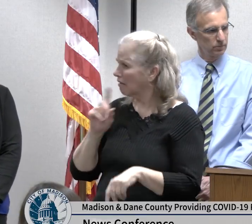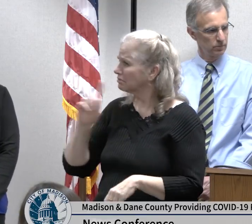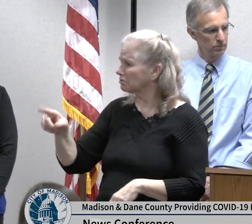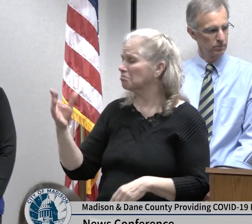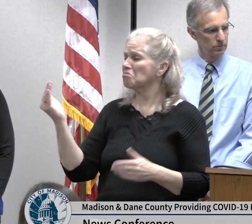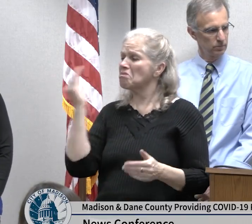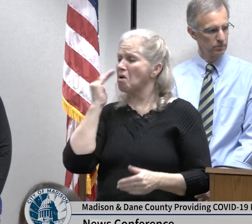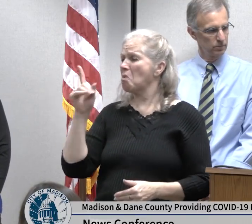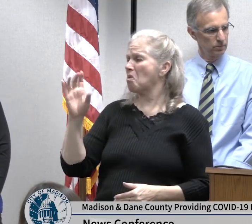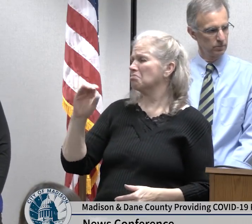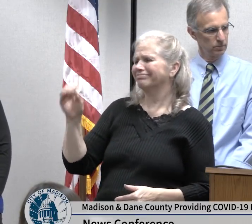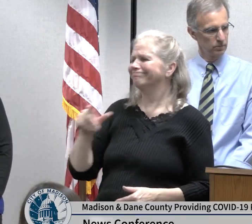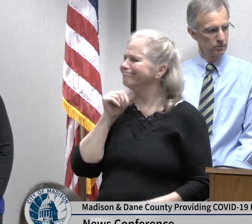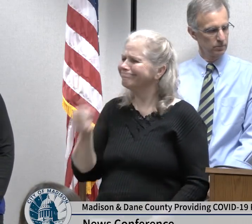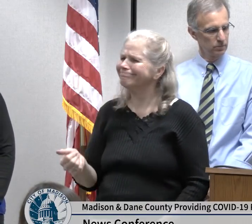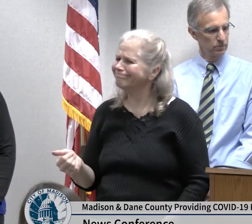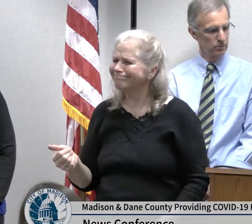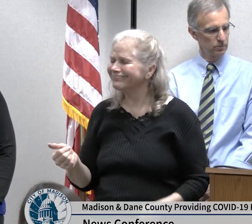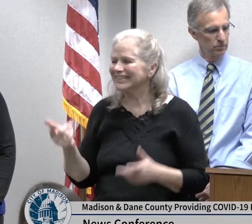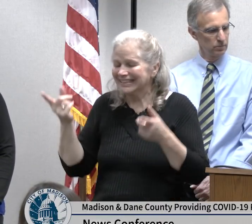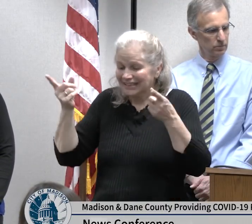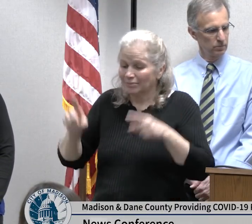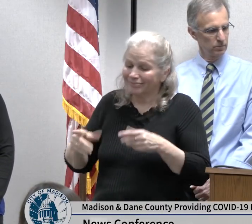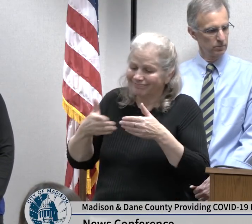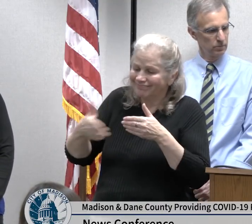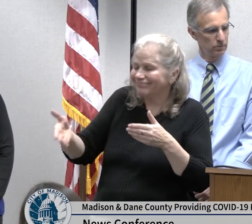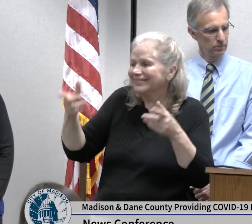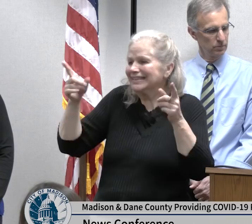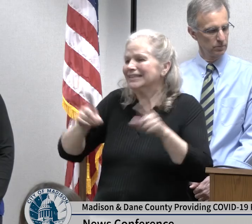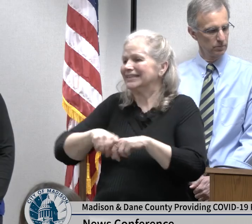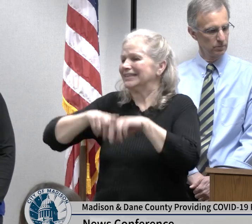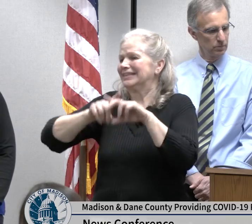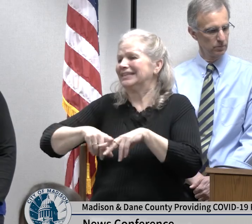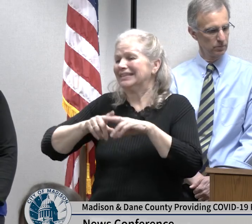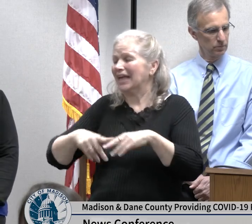goes in terms of the volume that we expect to find but we're actively